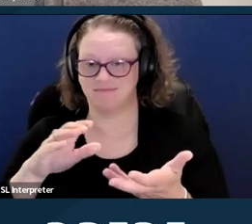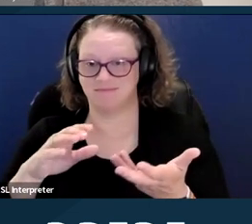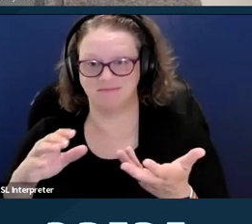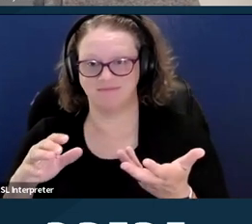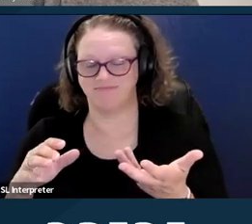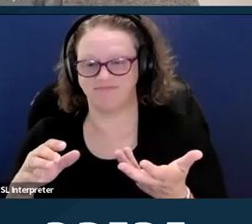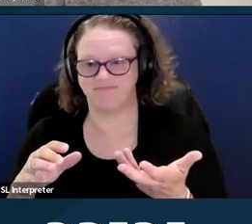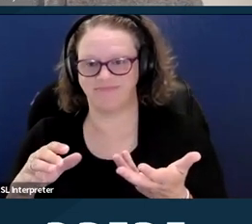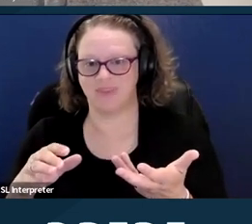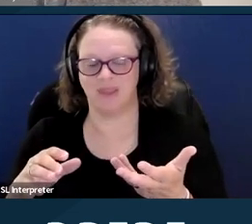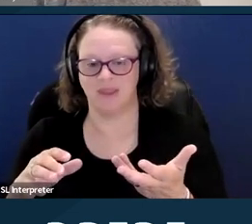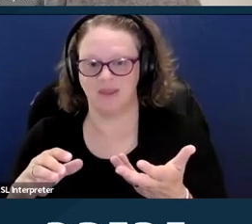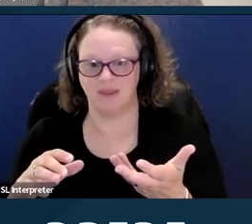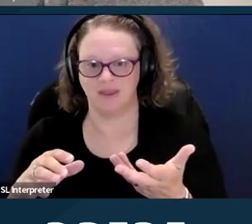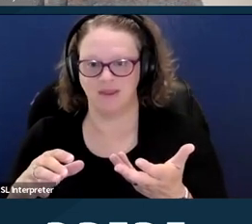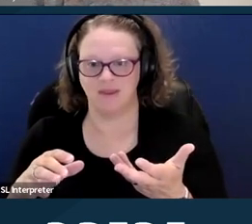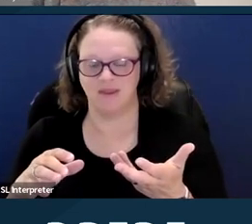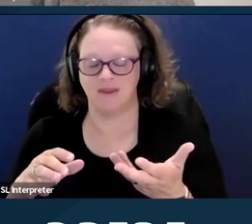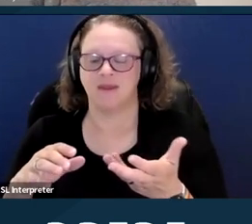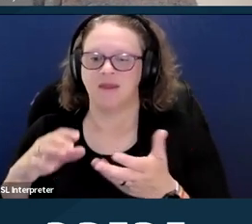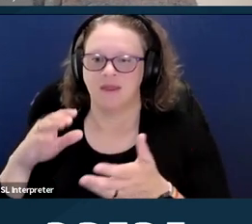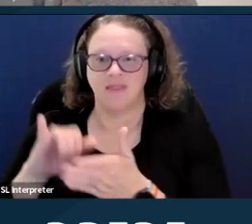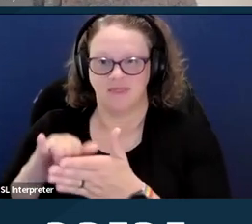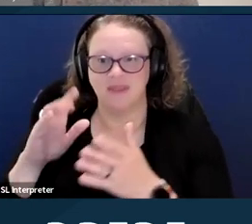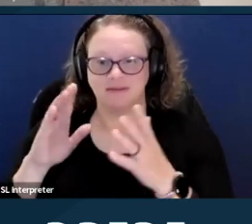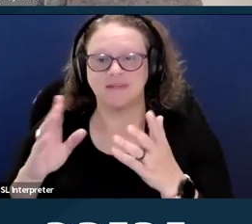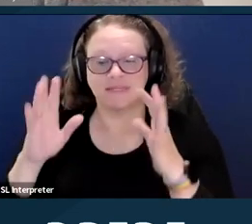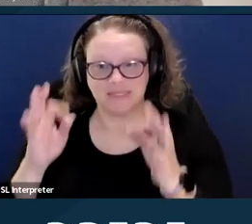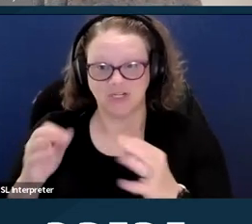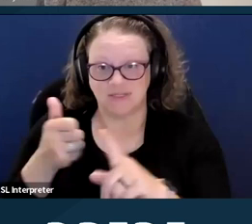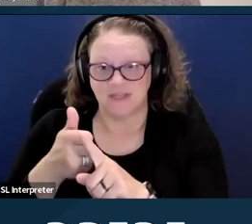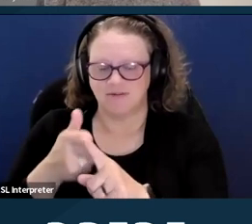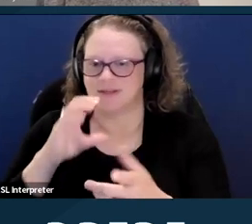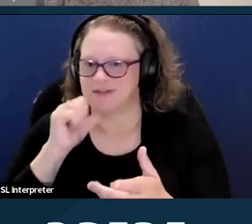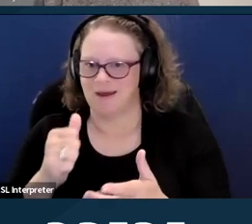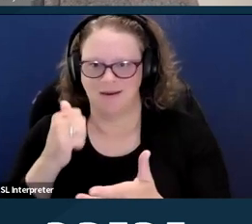pregnant people experiencing medical conditions remain in a precarious position